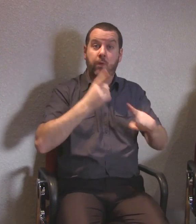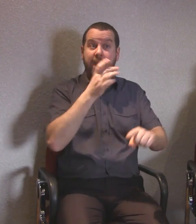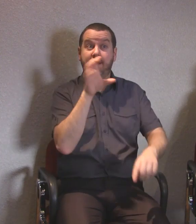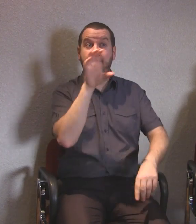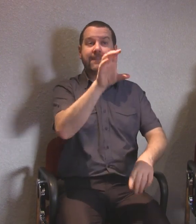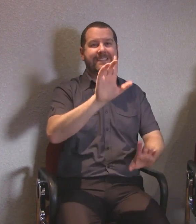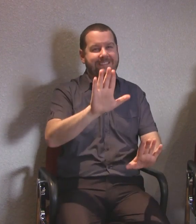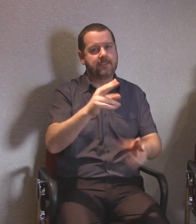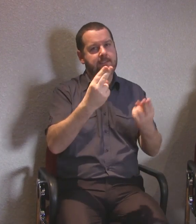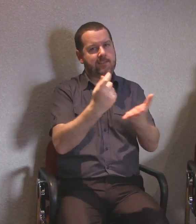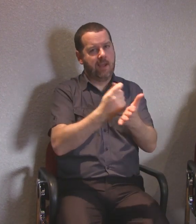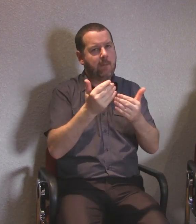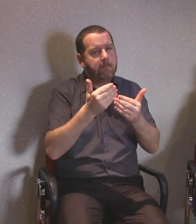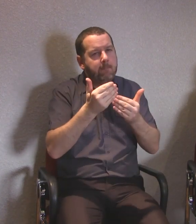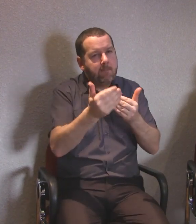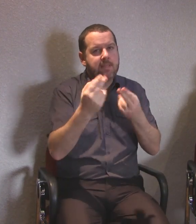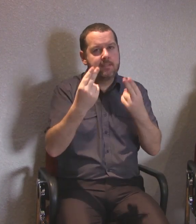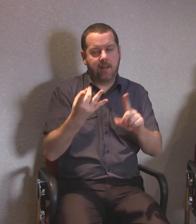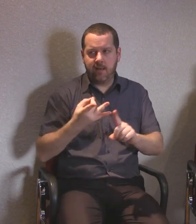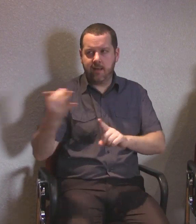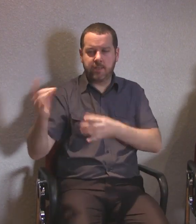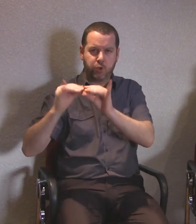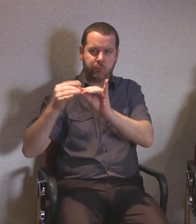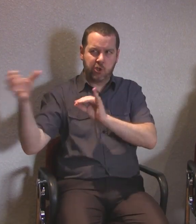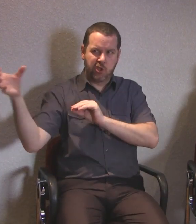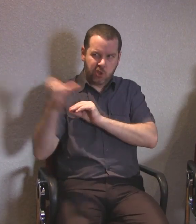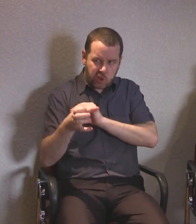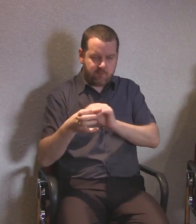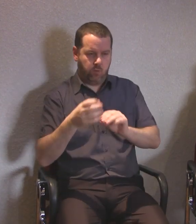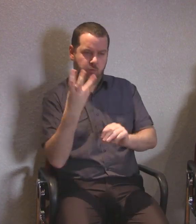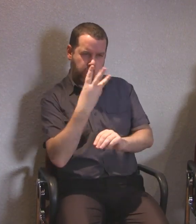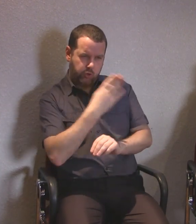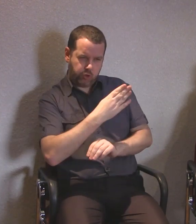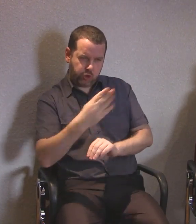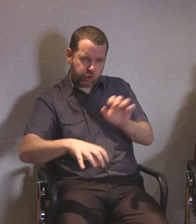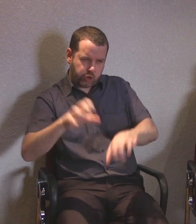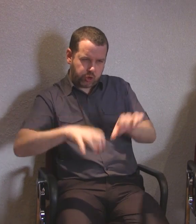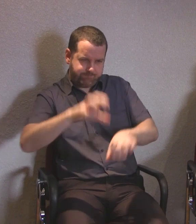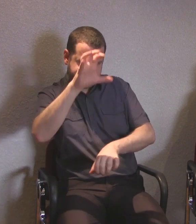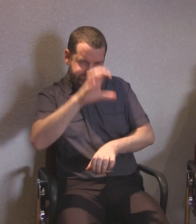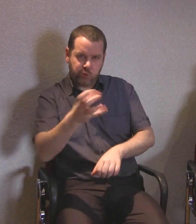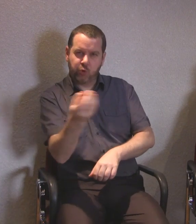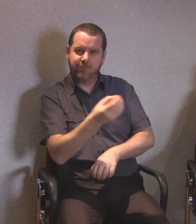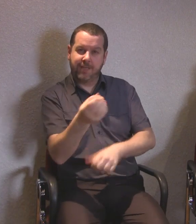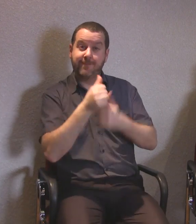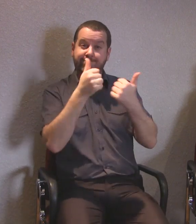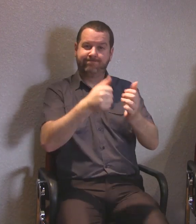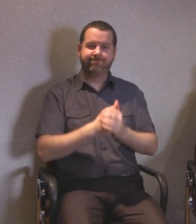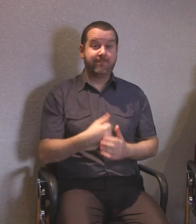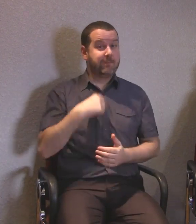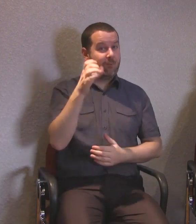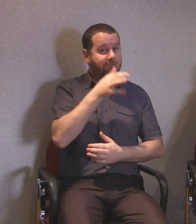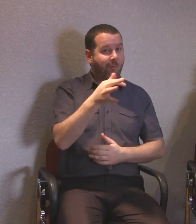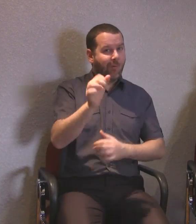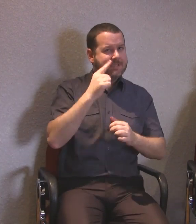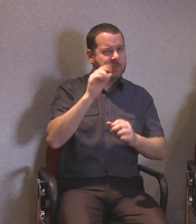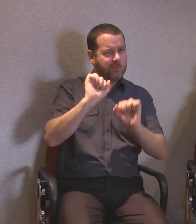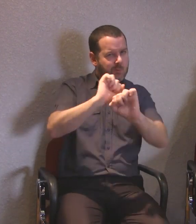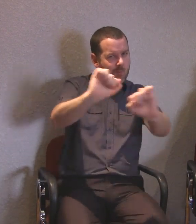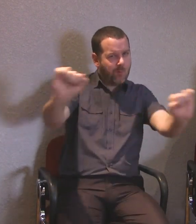I look forward to hearing from you and getting your stories